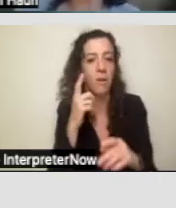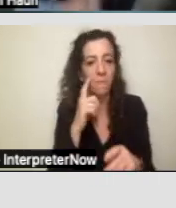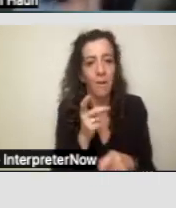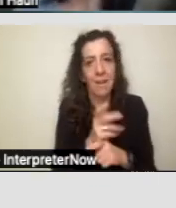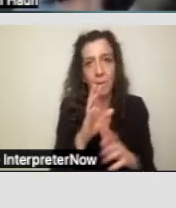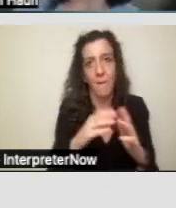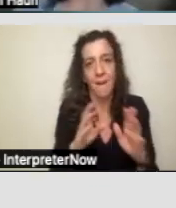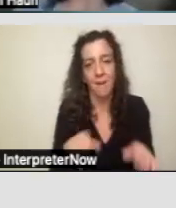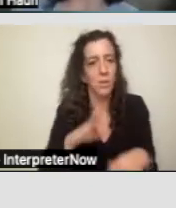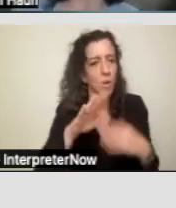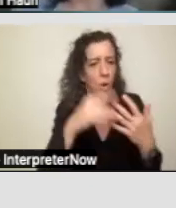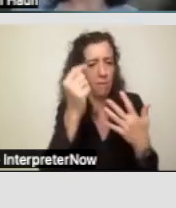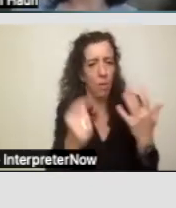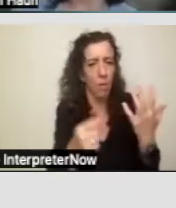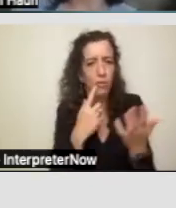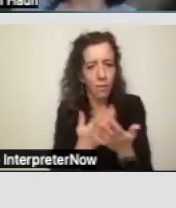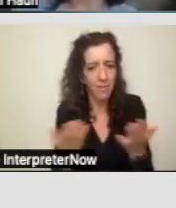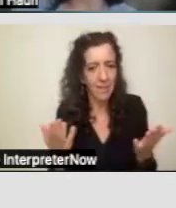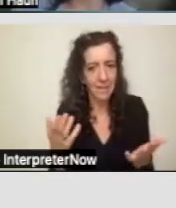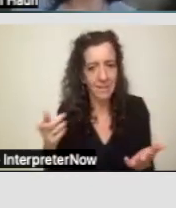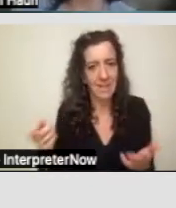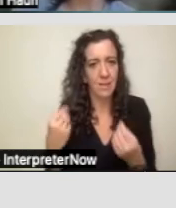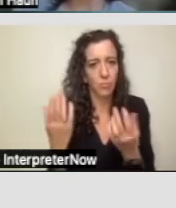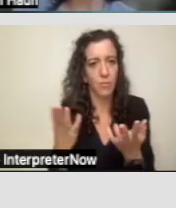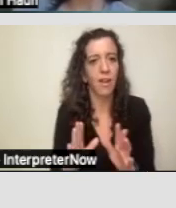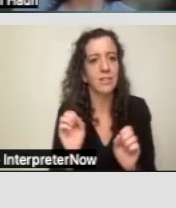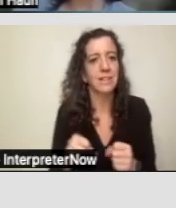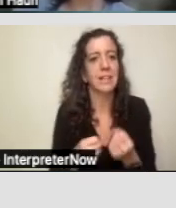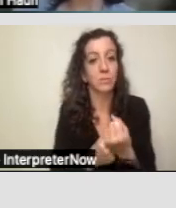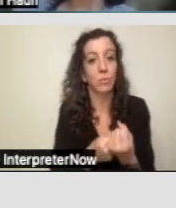Those are all things that these providers can support with.